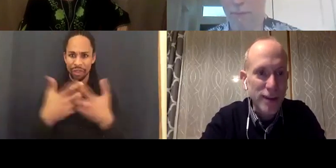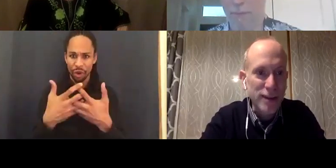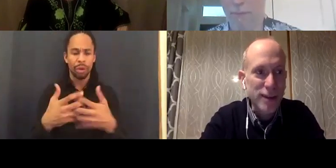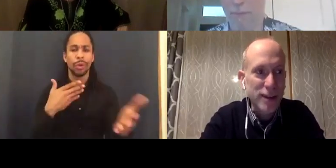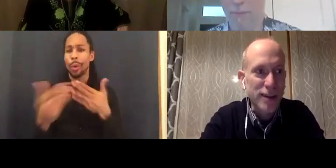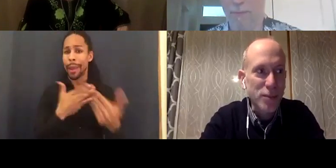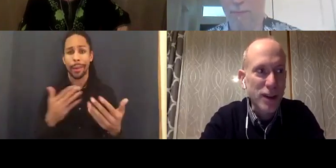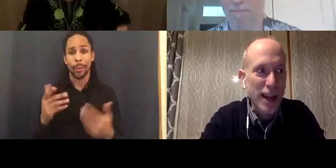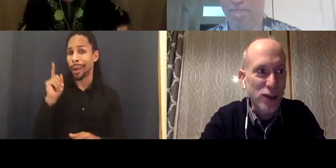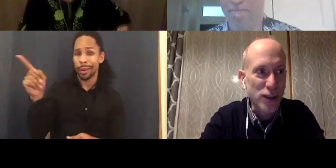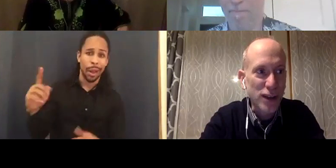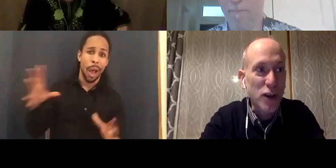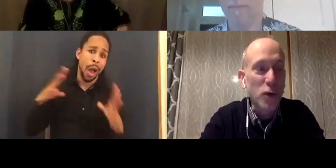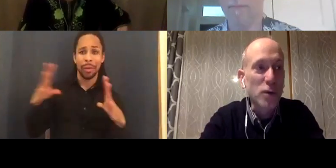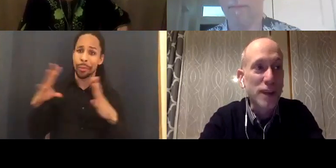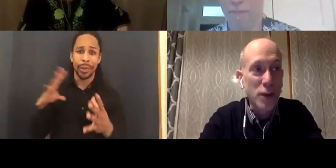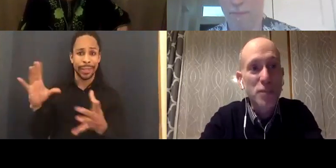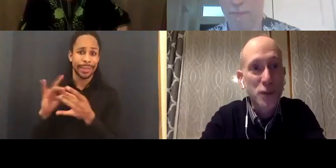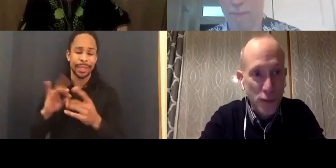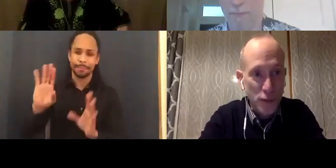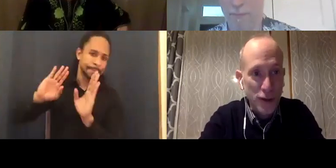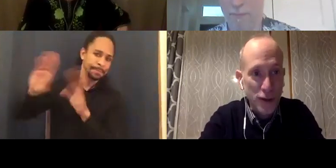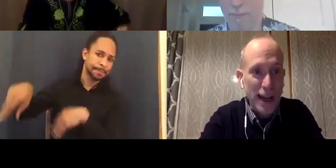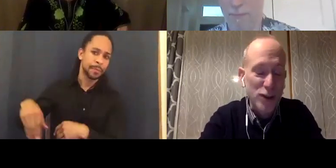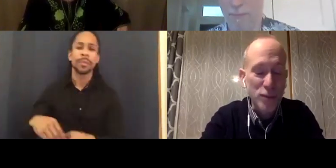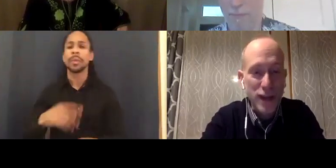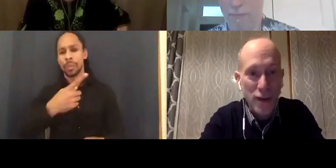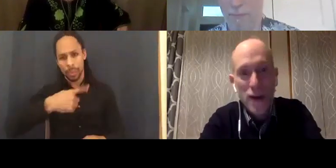This is something that actually goes together beautifully and actually bring out